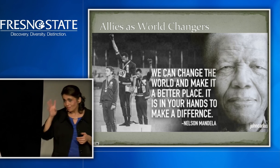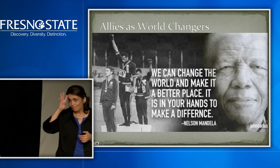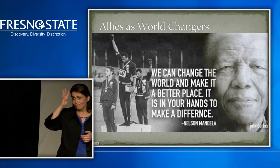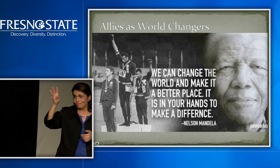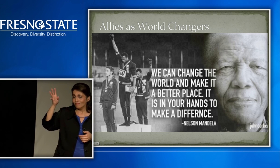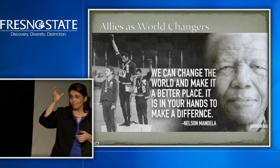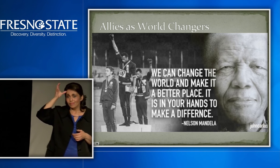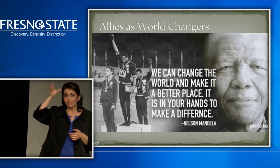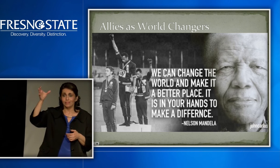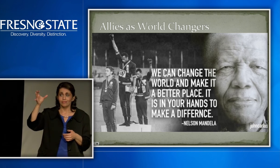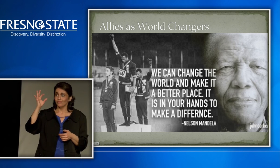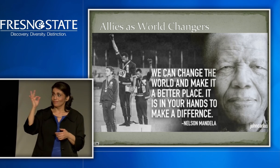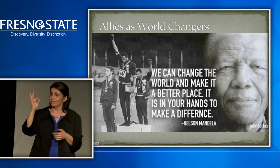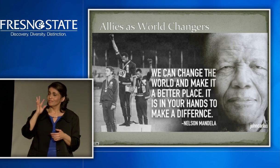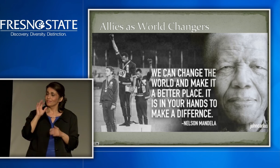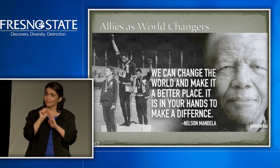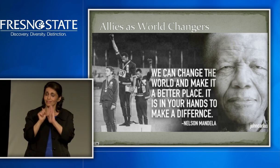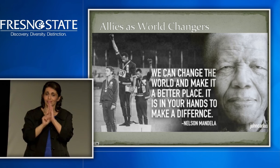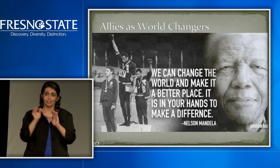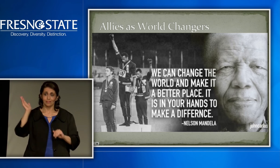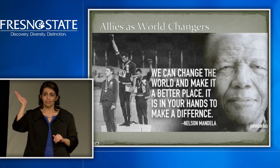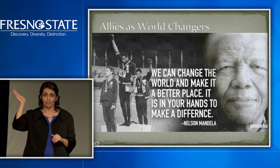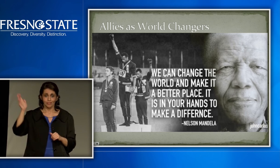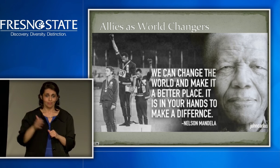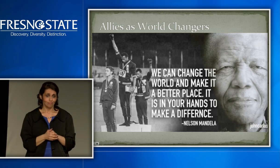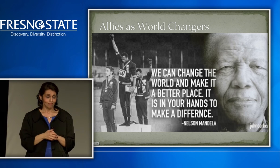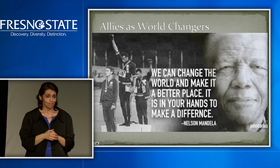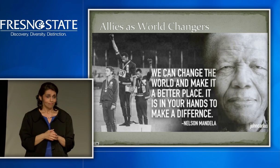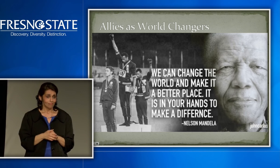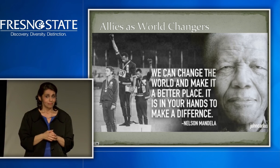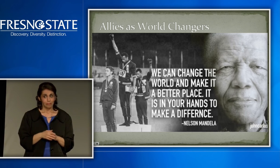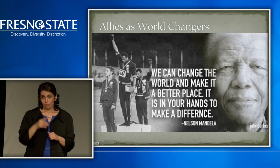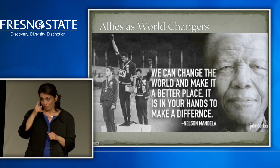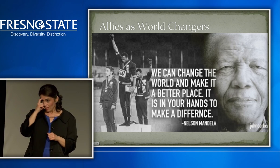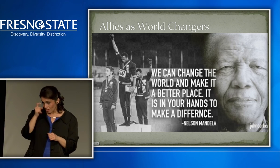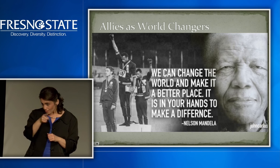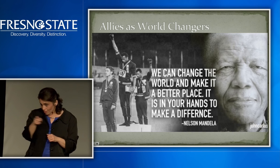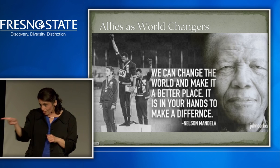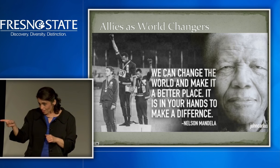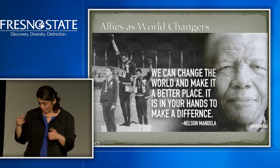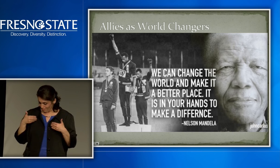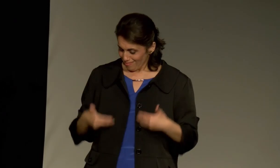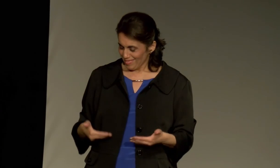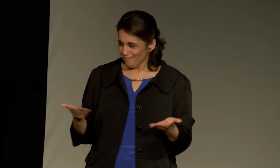I'm grateful to the students who came up with the concept of Fresno State talks.